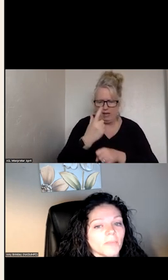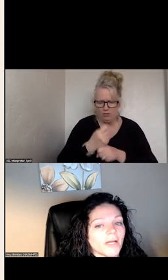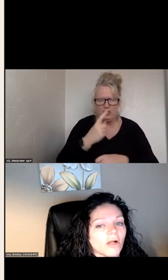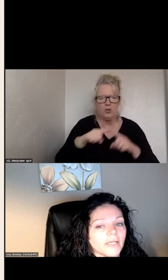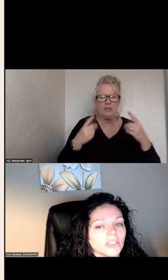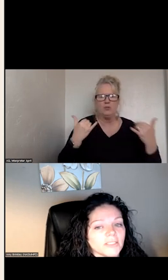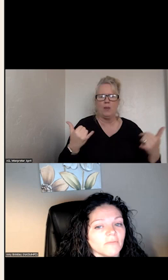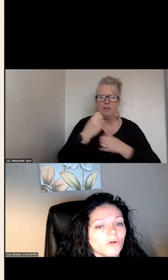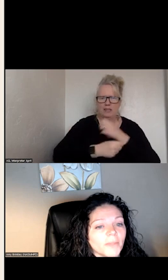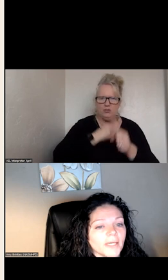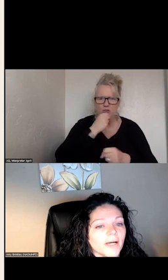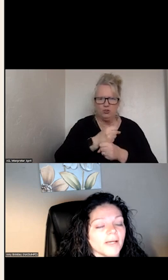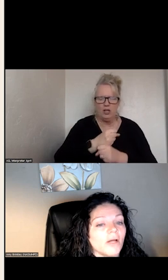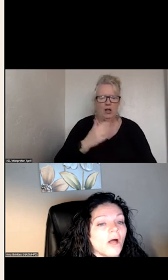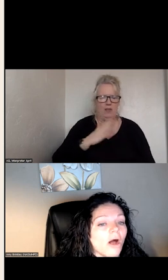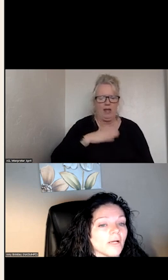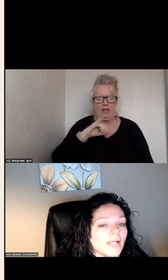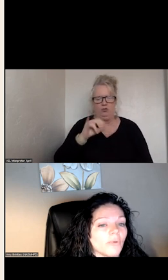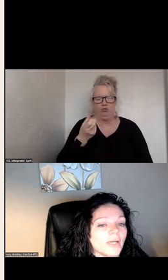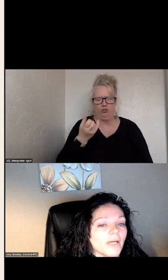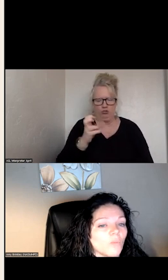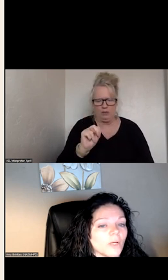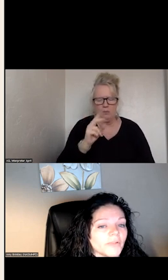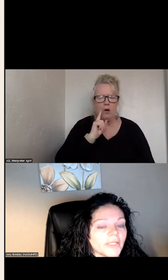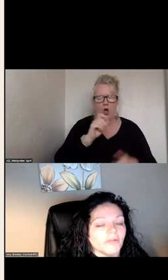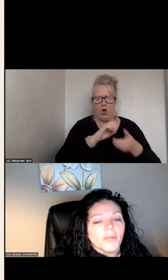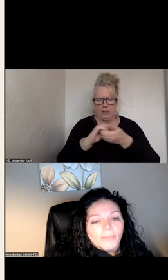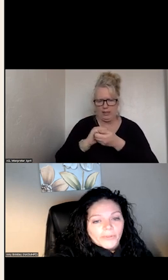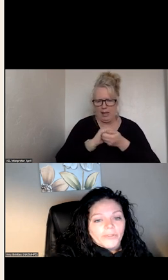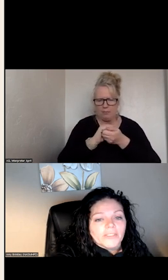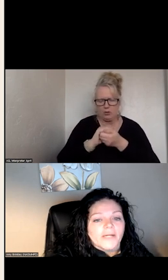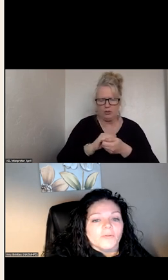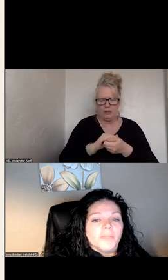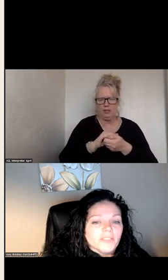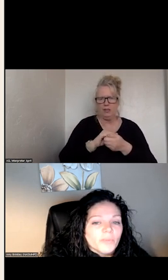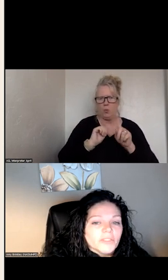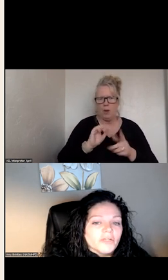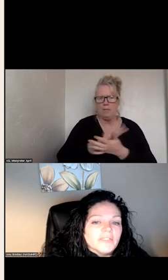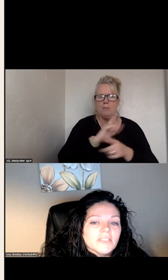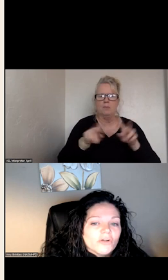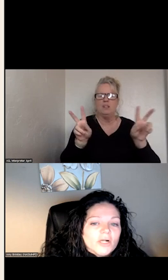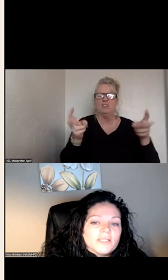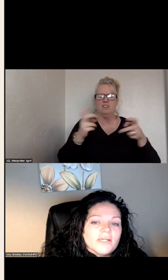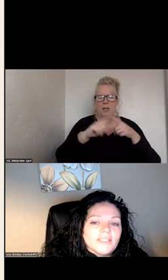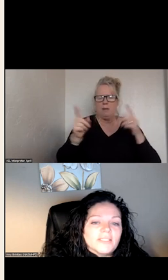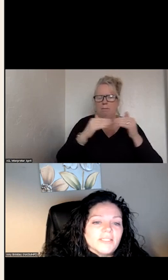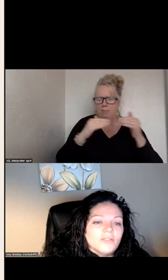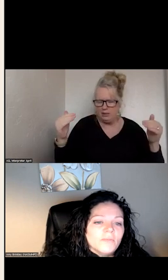YEAR MY COLLEAGUE JUSTIN AND I ARE COLLABORATING ON ONE PAPER TITLED PEER SUPPORT SERVICES ACROSS THE CRISIS CONTINUING.